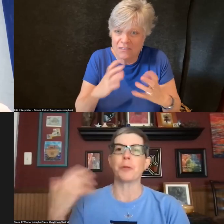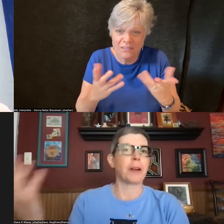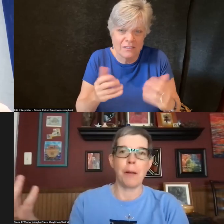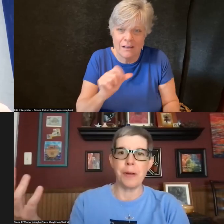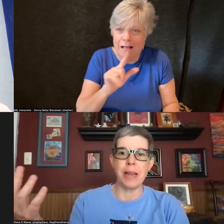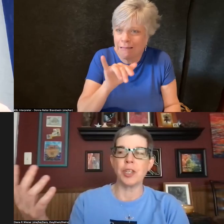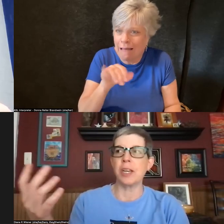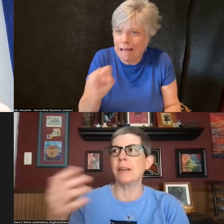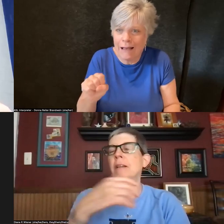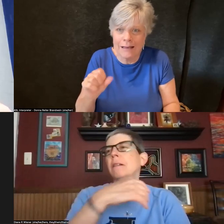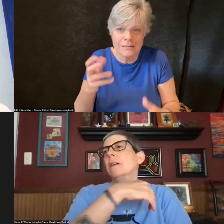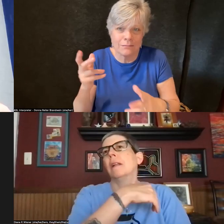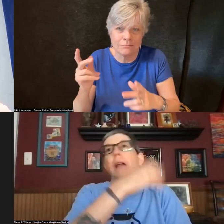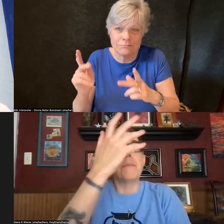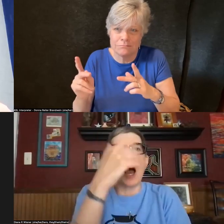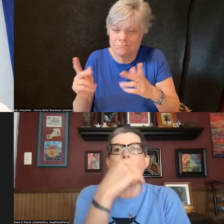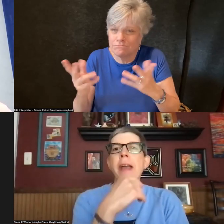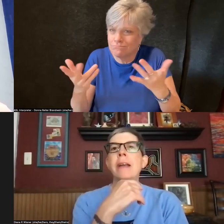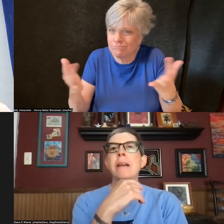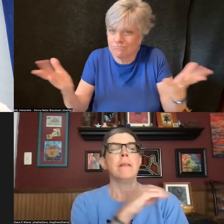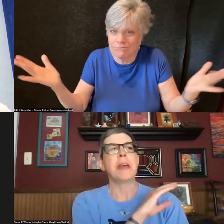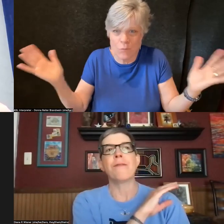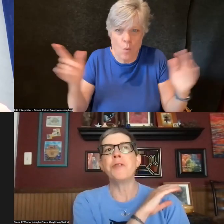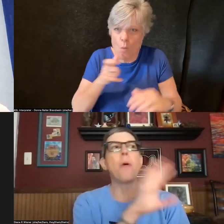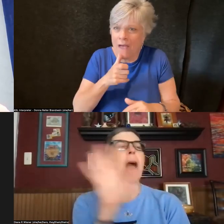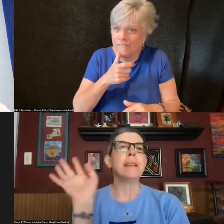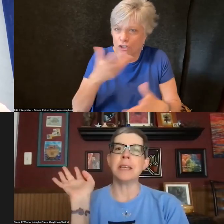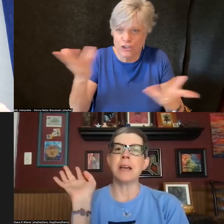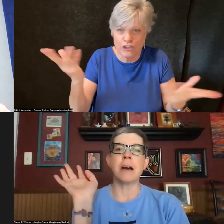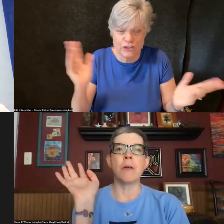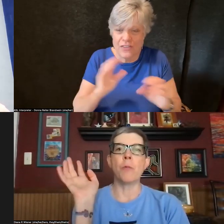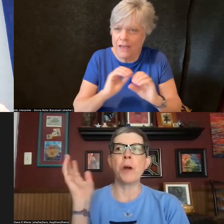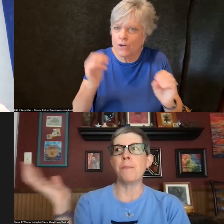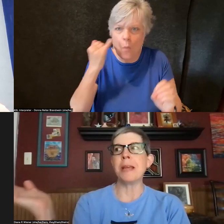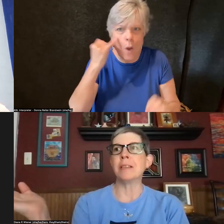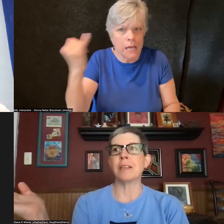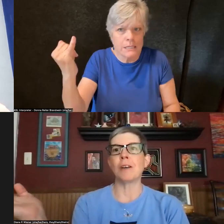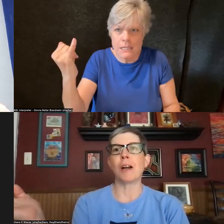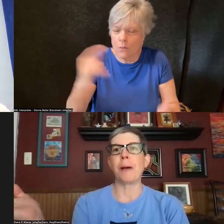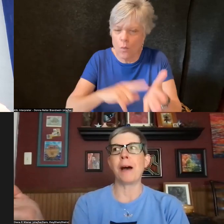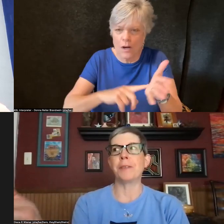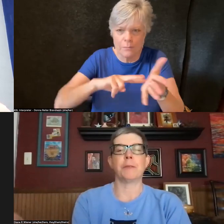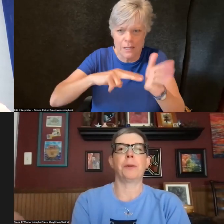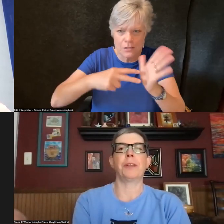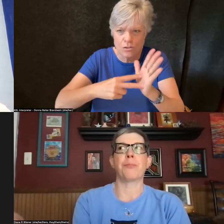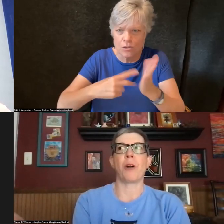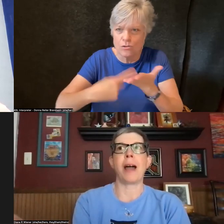or a combination, alumni, they have no idea what it means to talk about disability pride.